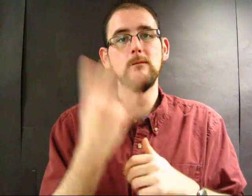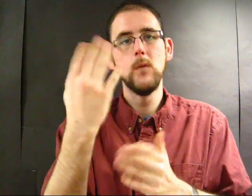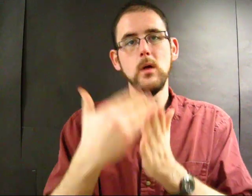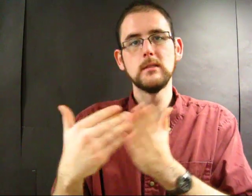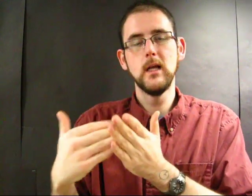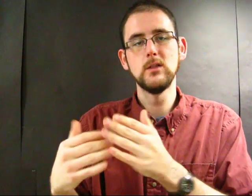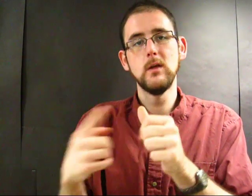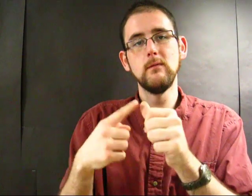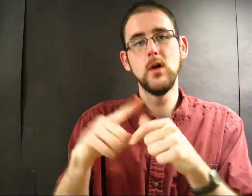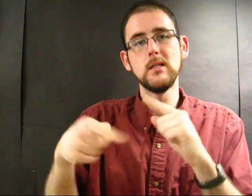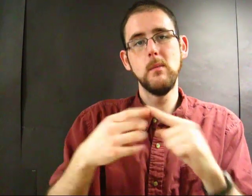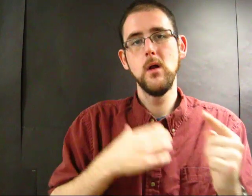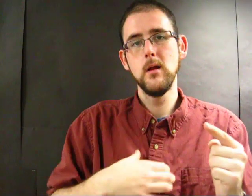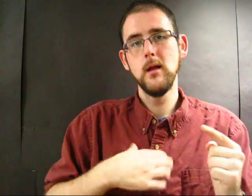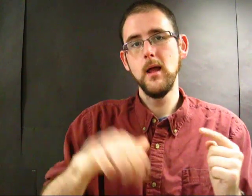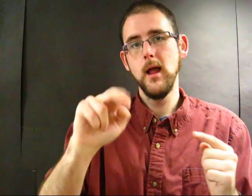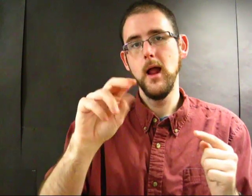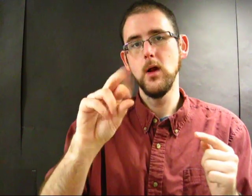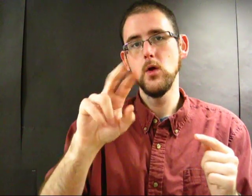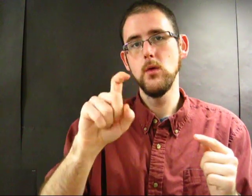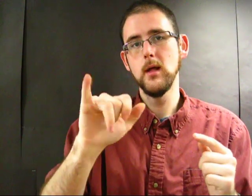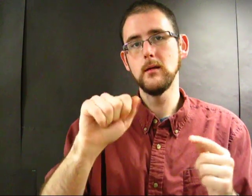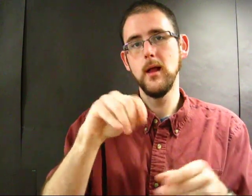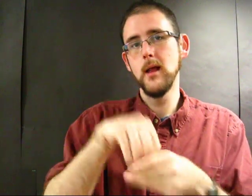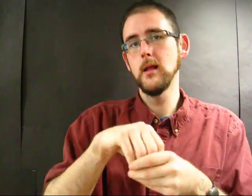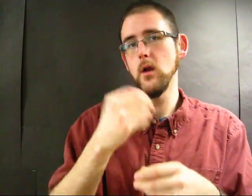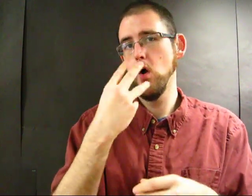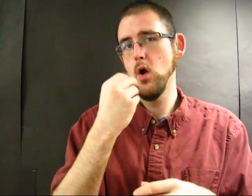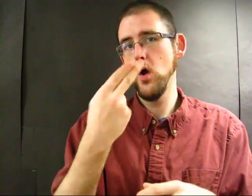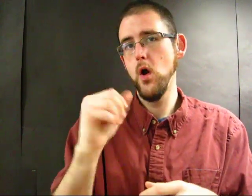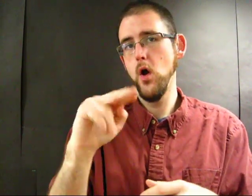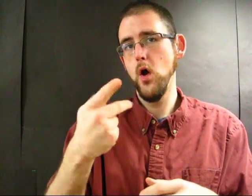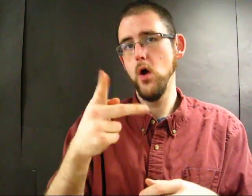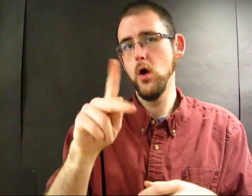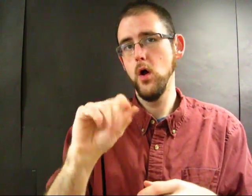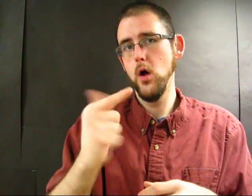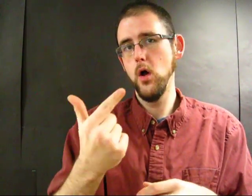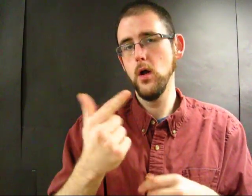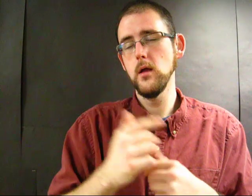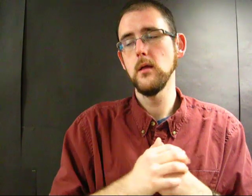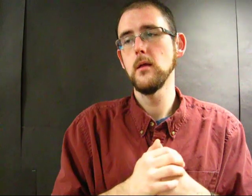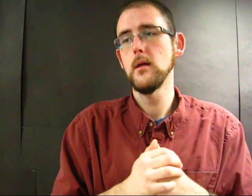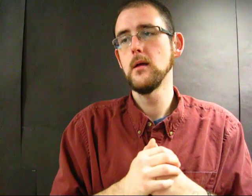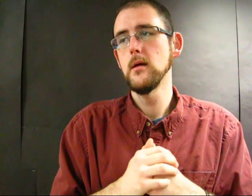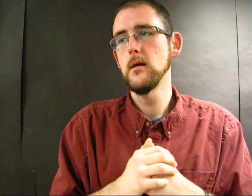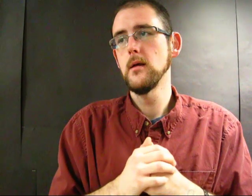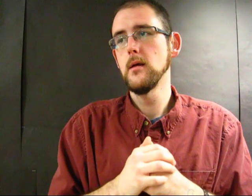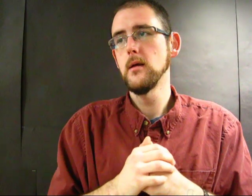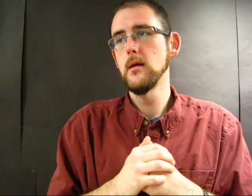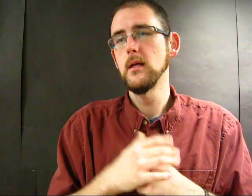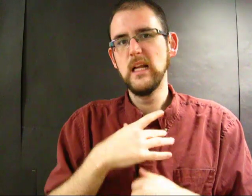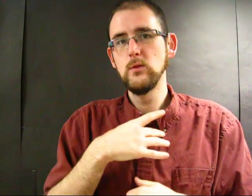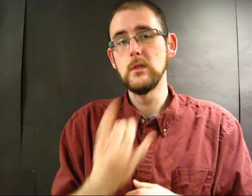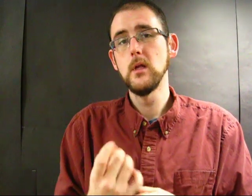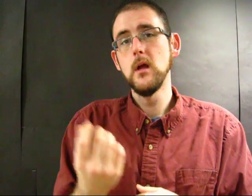The book is in four sections. The first is about anorexia in Hong Kong. It's interesting.